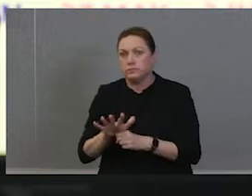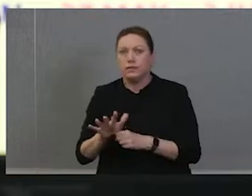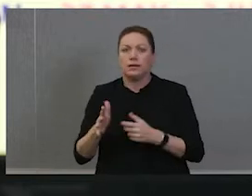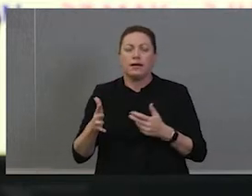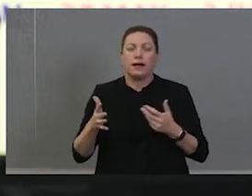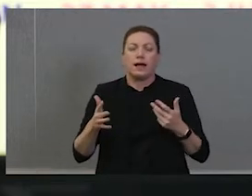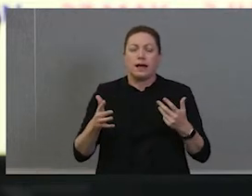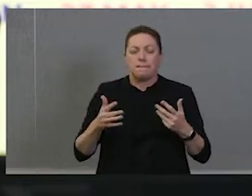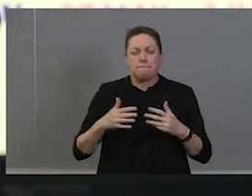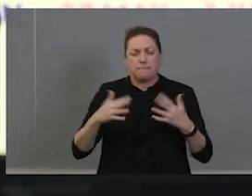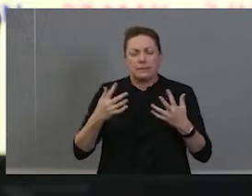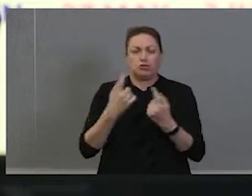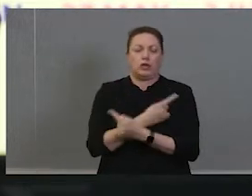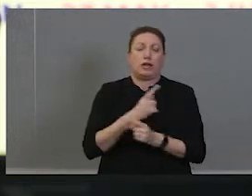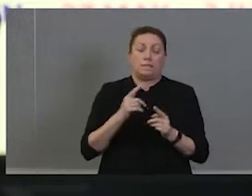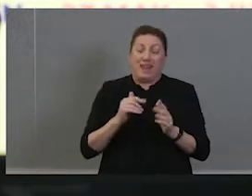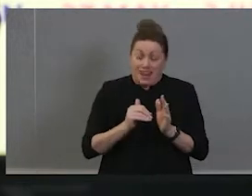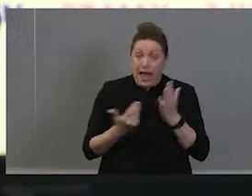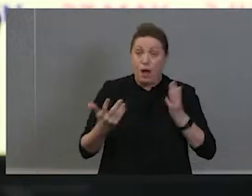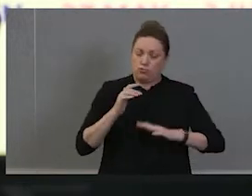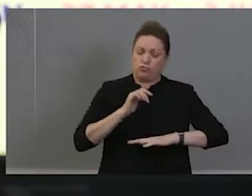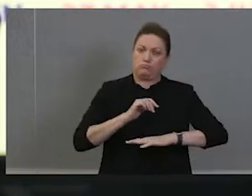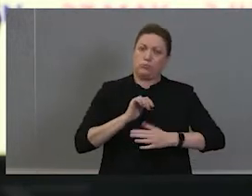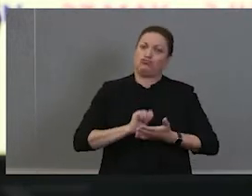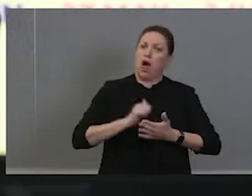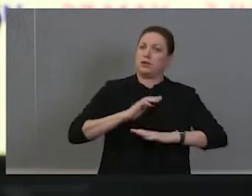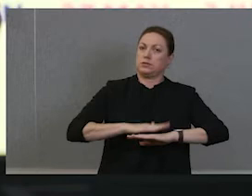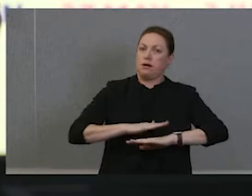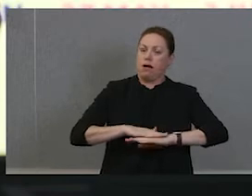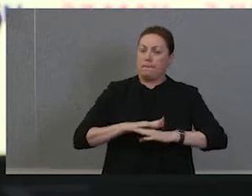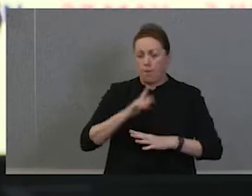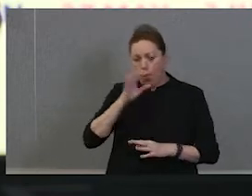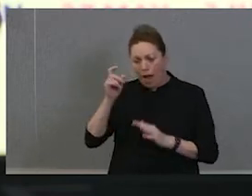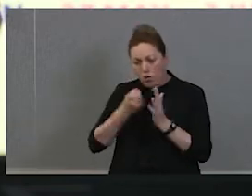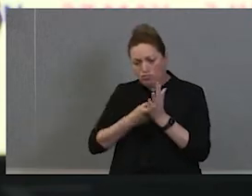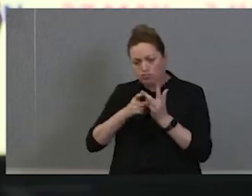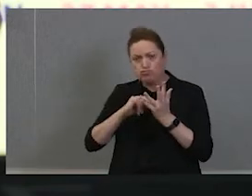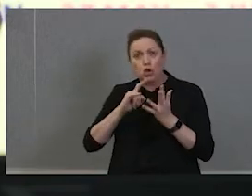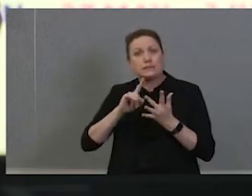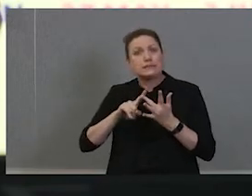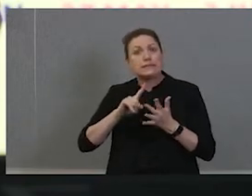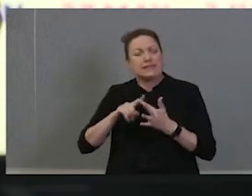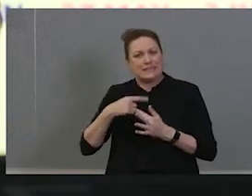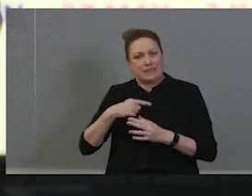massive shift. So now's the time. Rossie, how about you? Be brave.